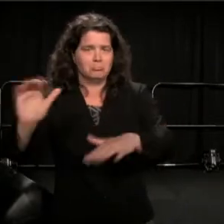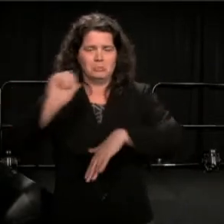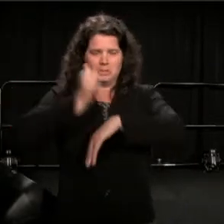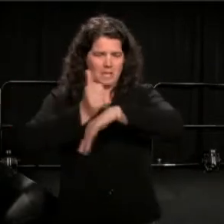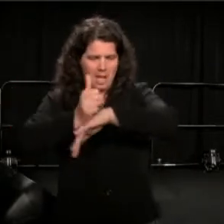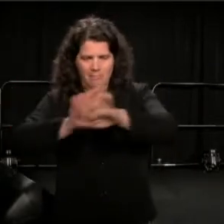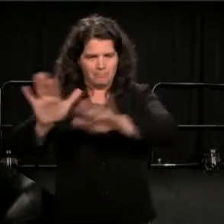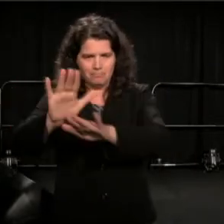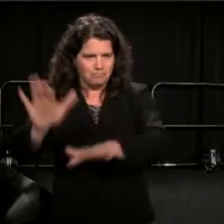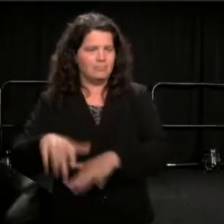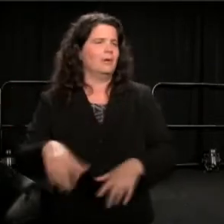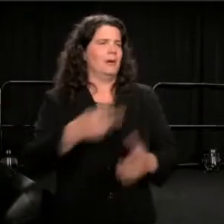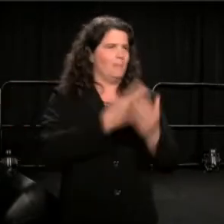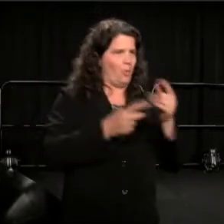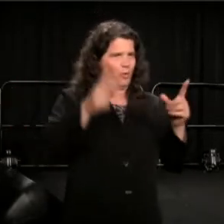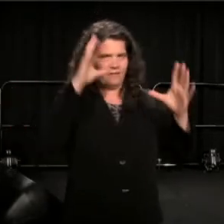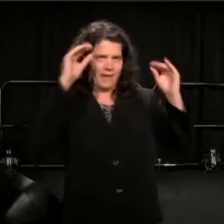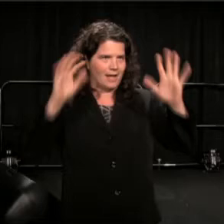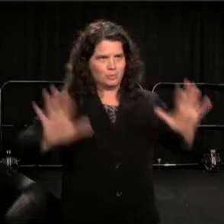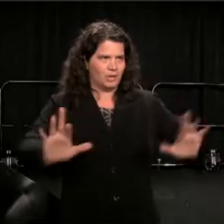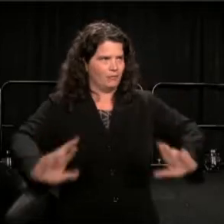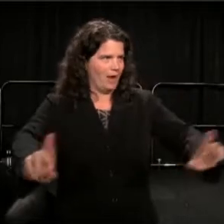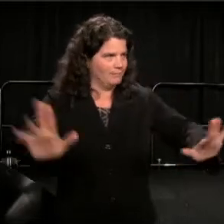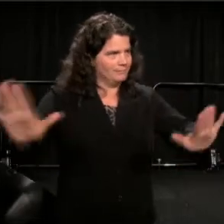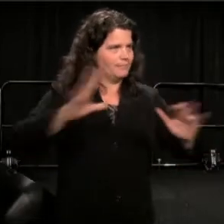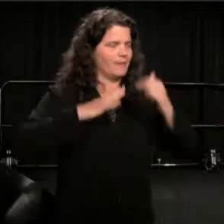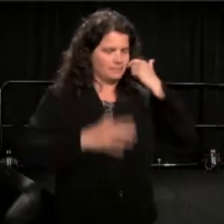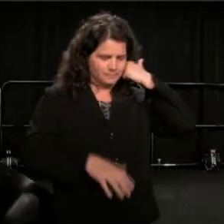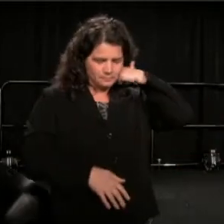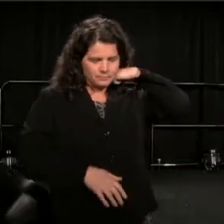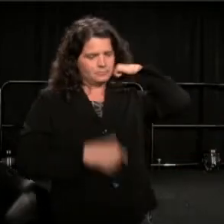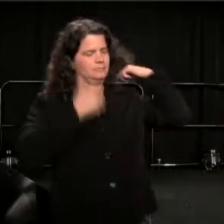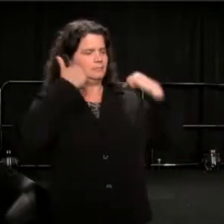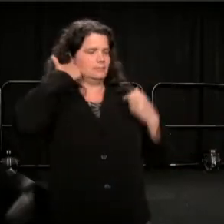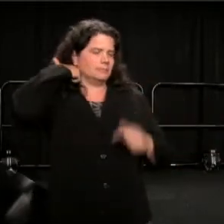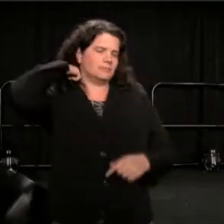Somewhere close to the even itself, someone told me to call the person in charge of PR.